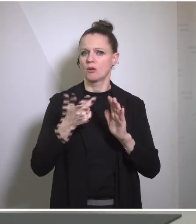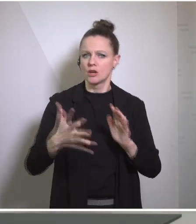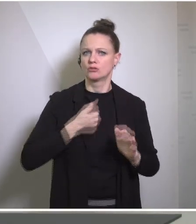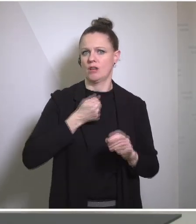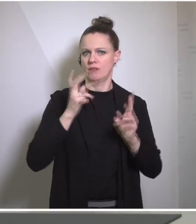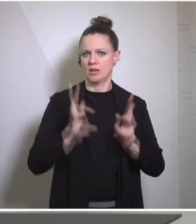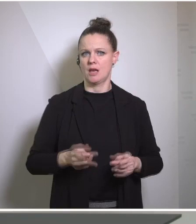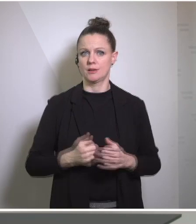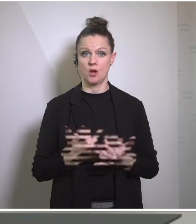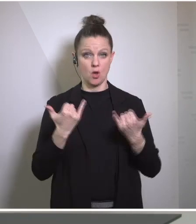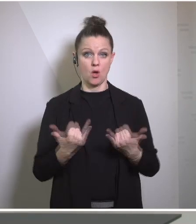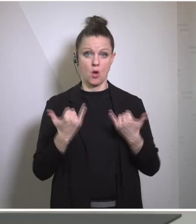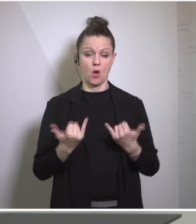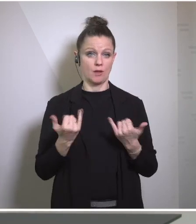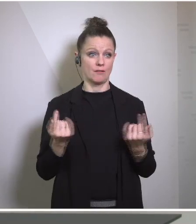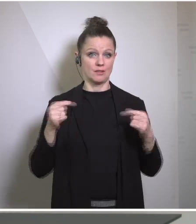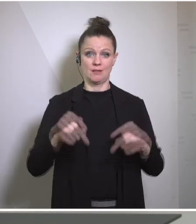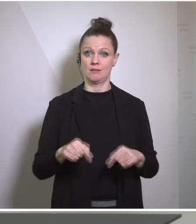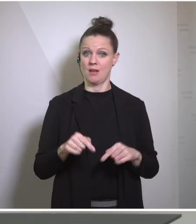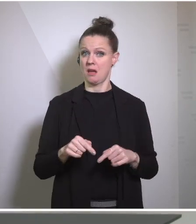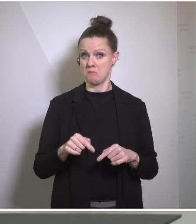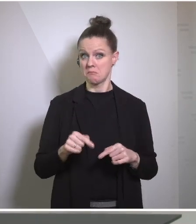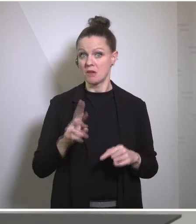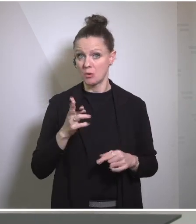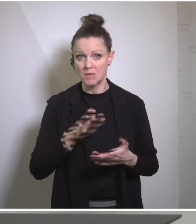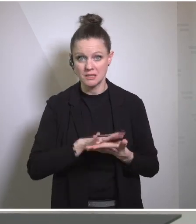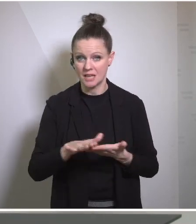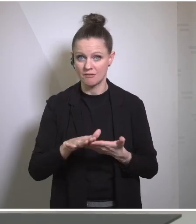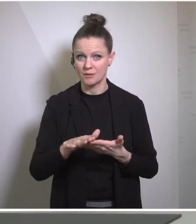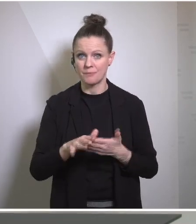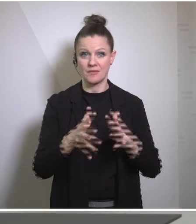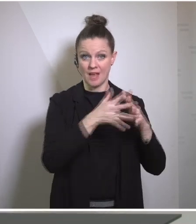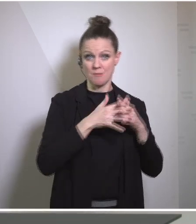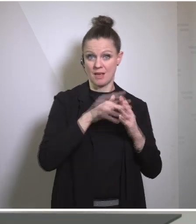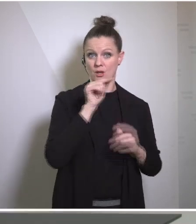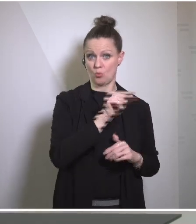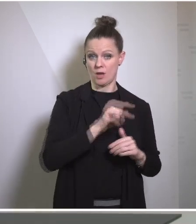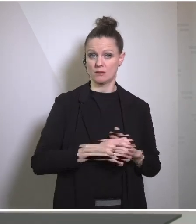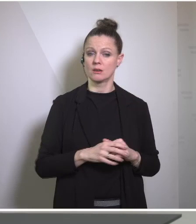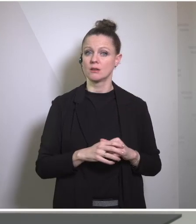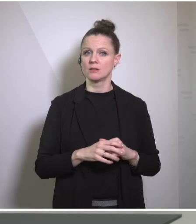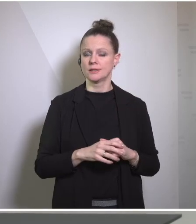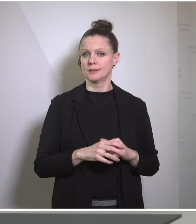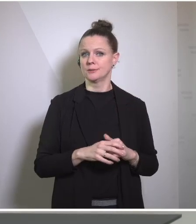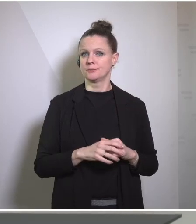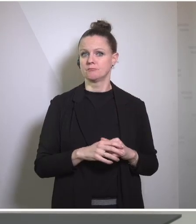are we here today for that? It's pretty simple: In the United States there is virtually not a town,